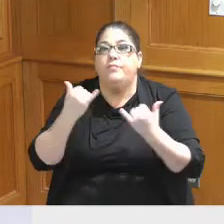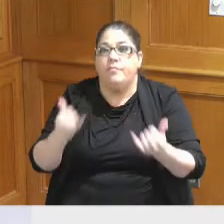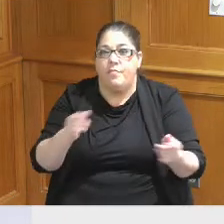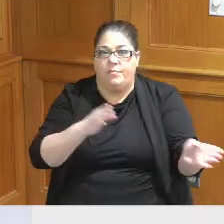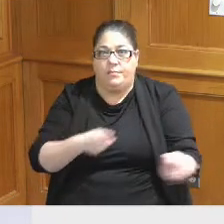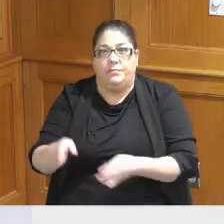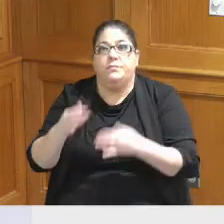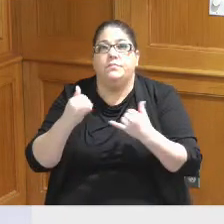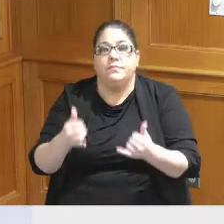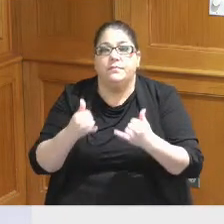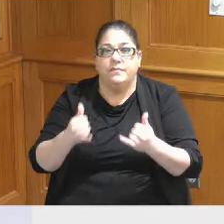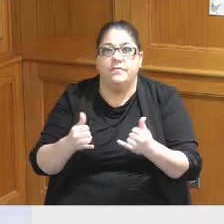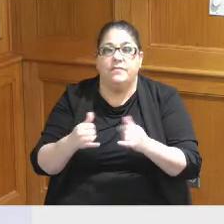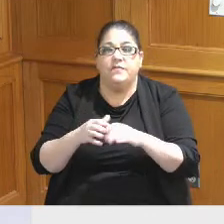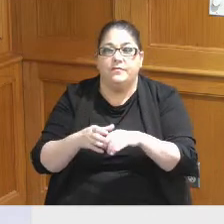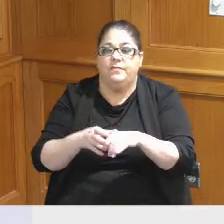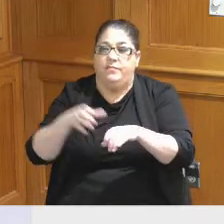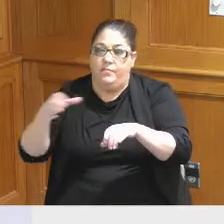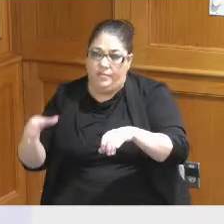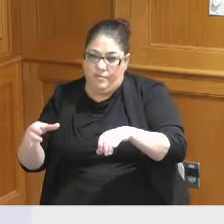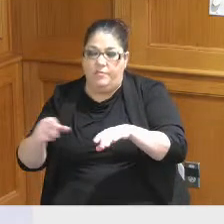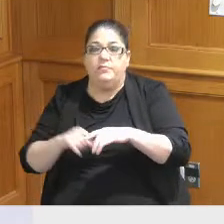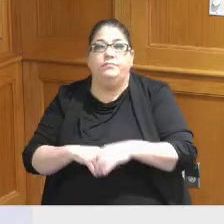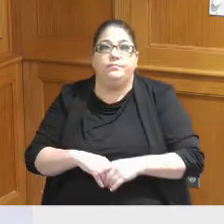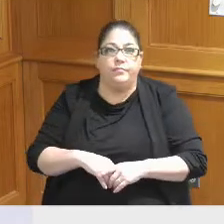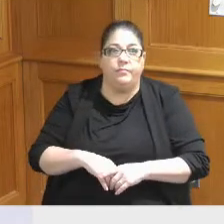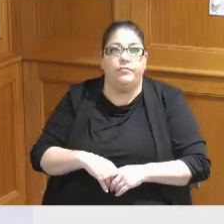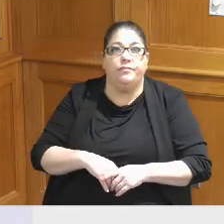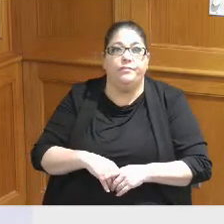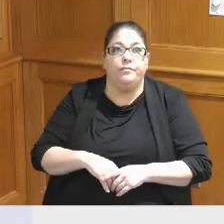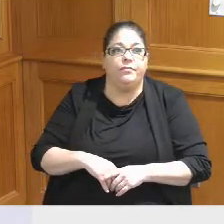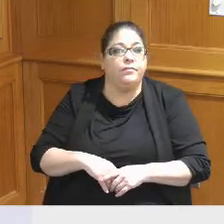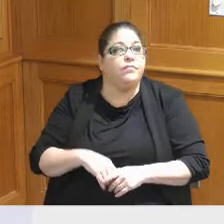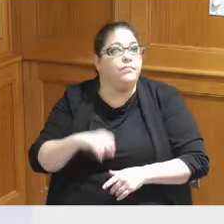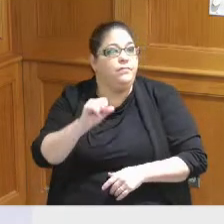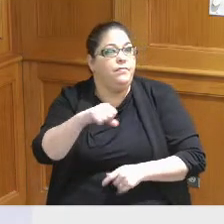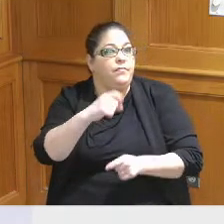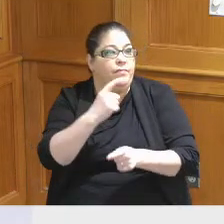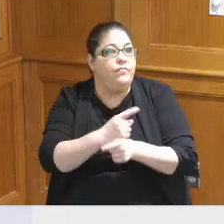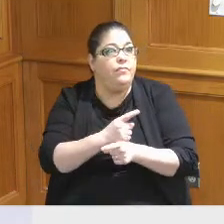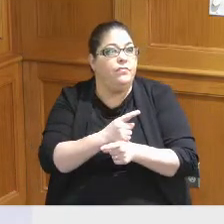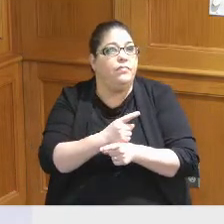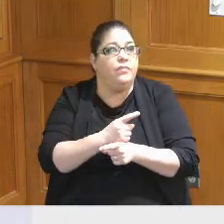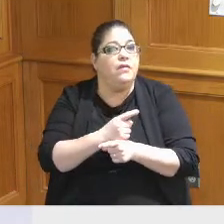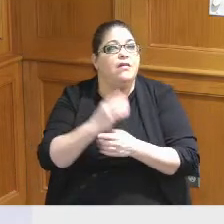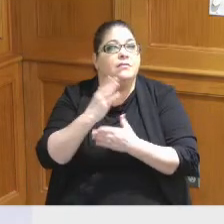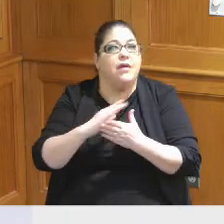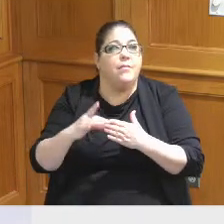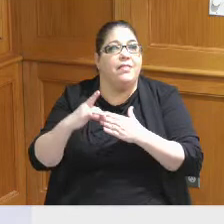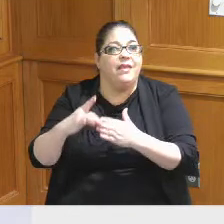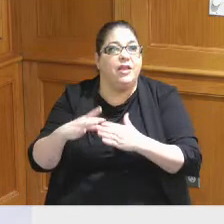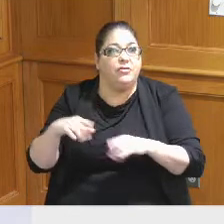be to to extend yes and there's been from work some of the leaders in this community have done